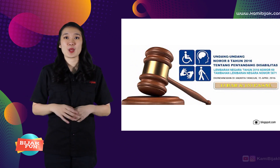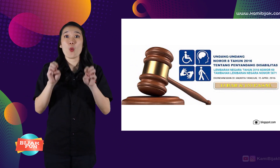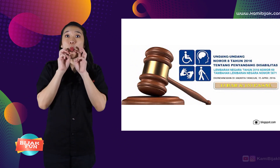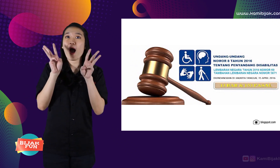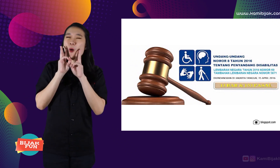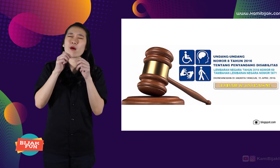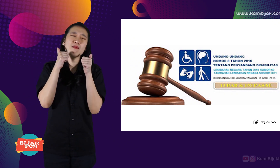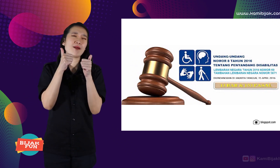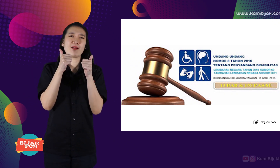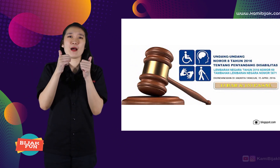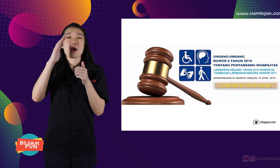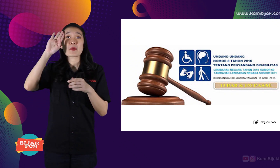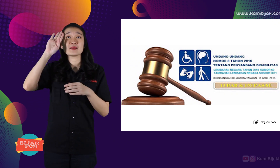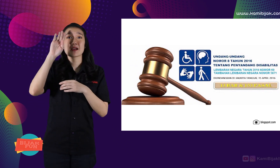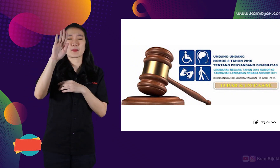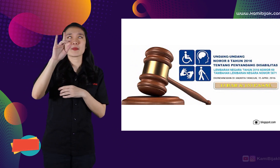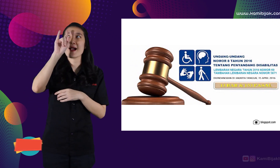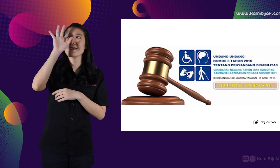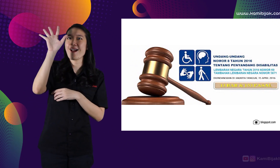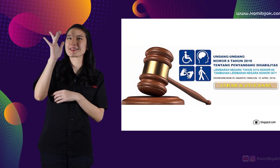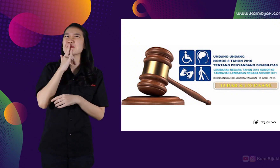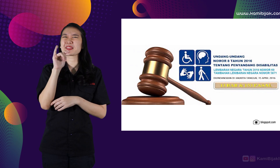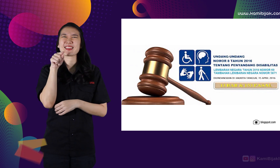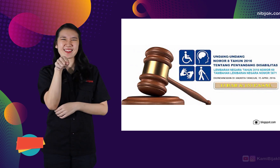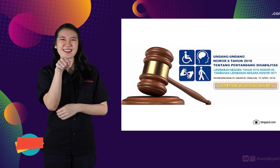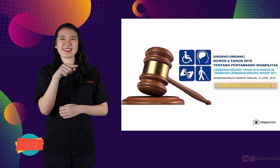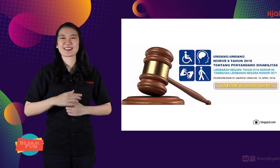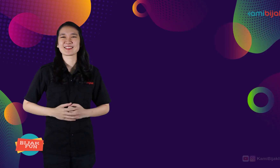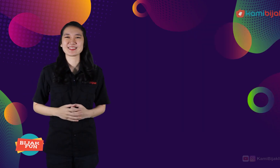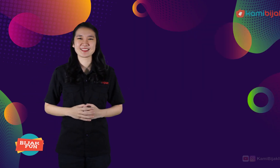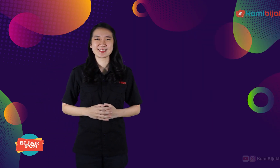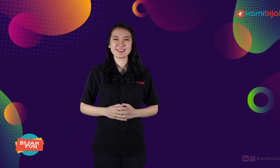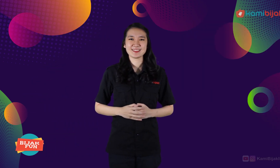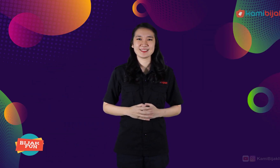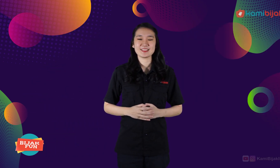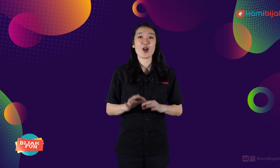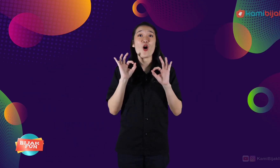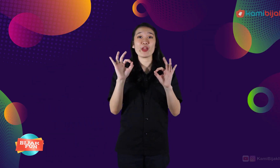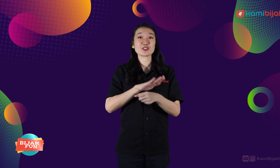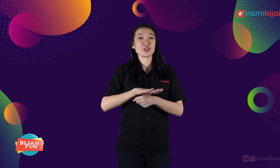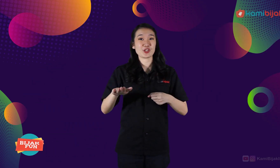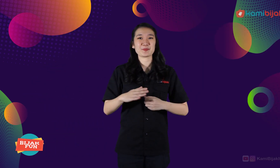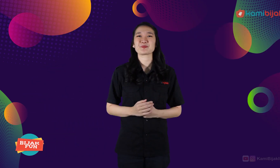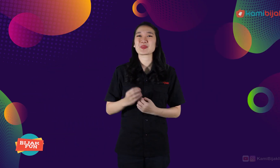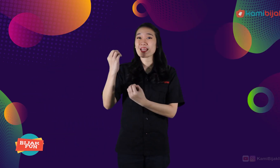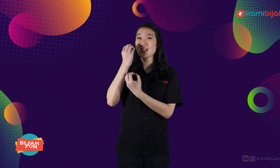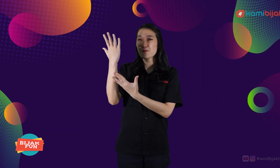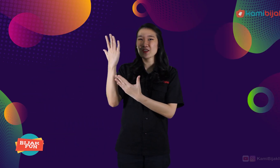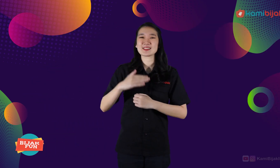Wow cool, imagine the future becomes like that! Okay, that's information.